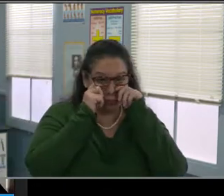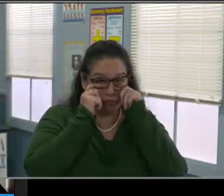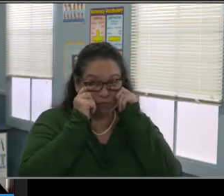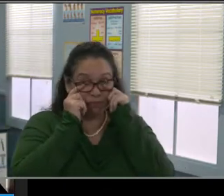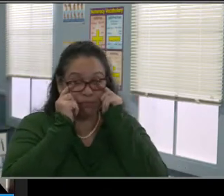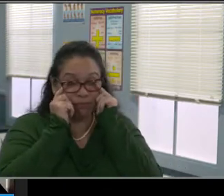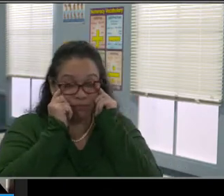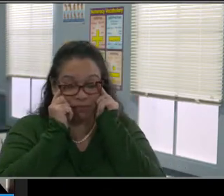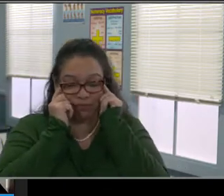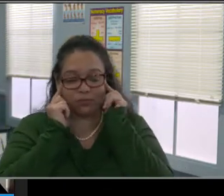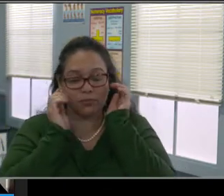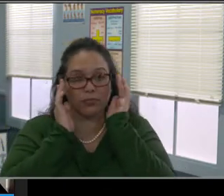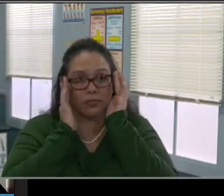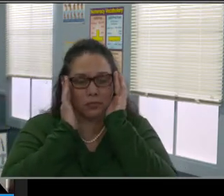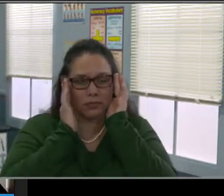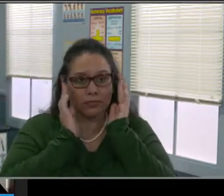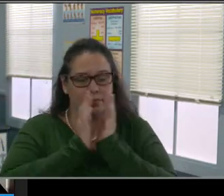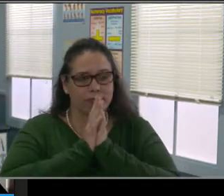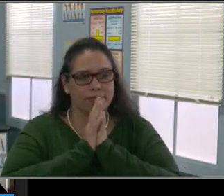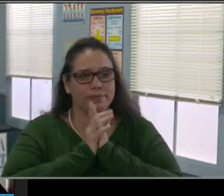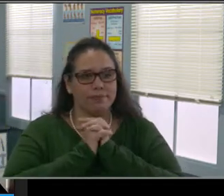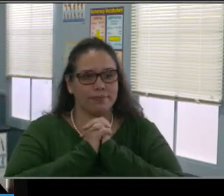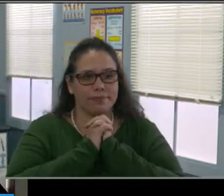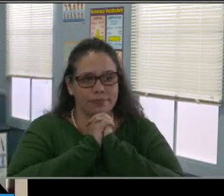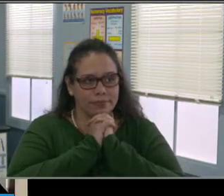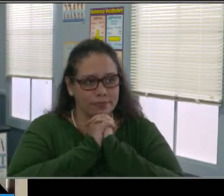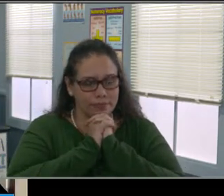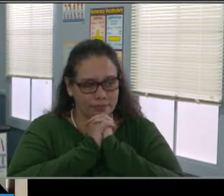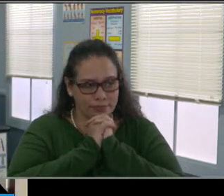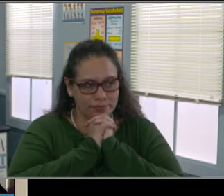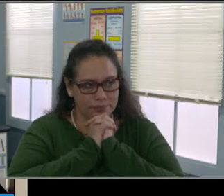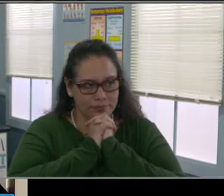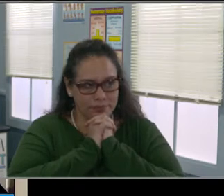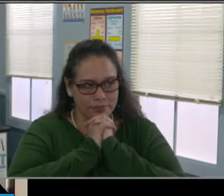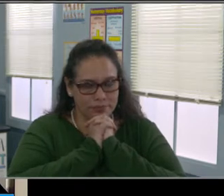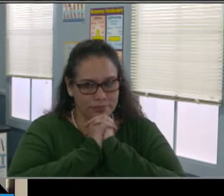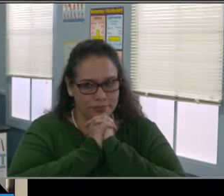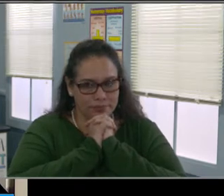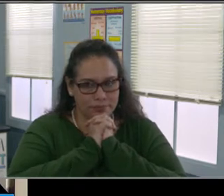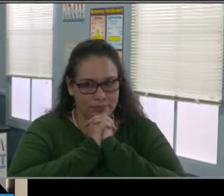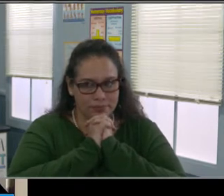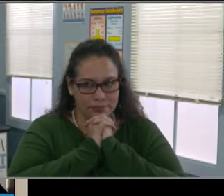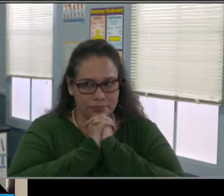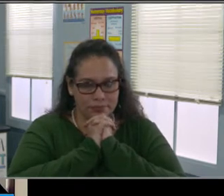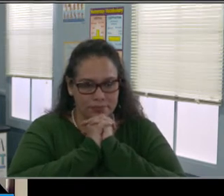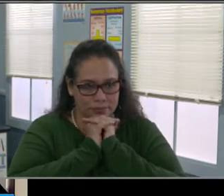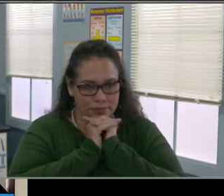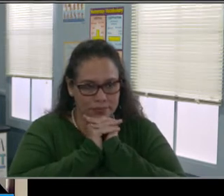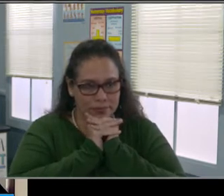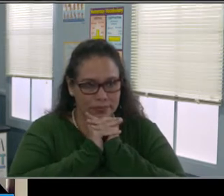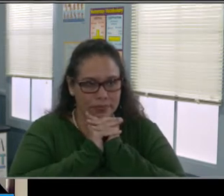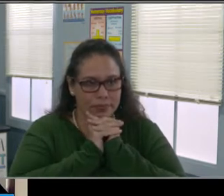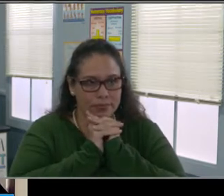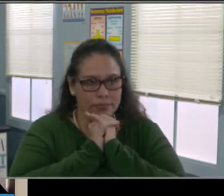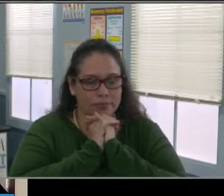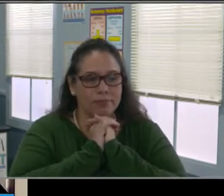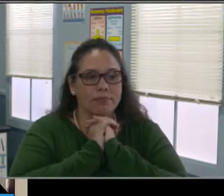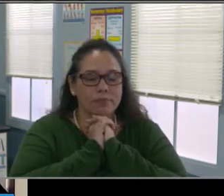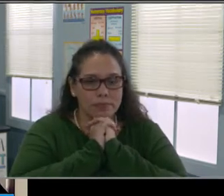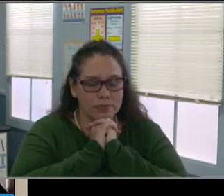All right. So feed the positive, starve the negative. It's something I like to start off all my presentations with.